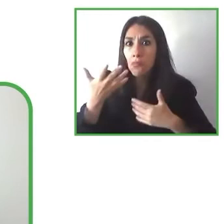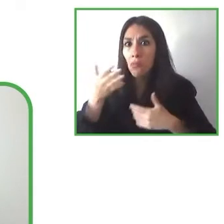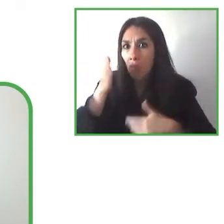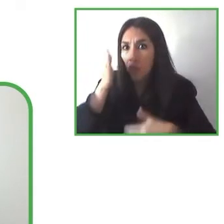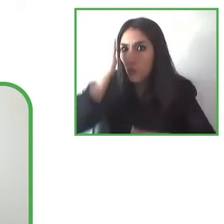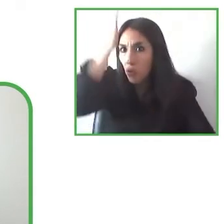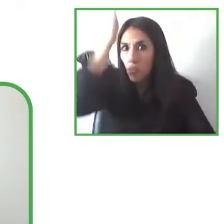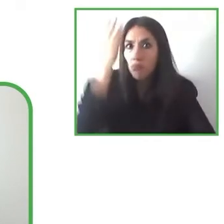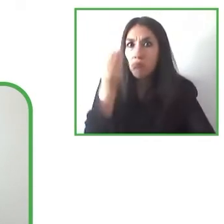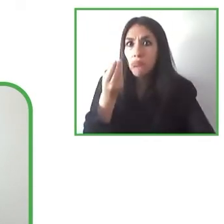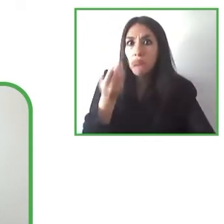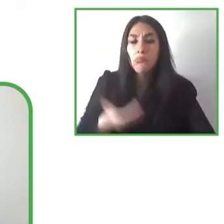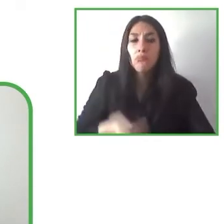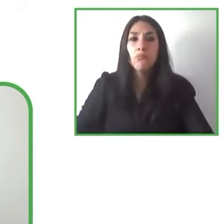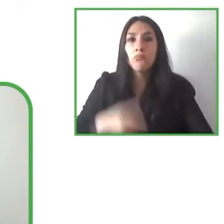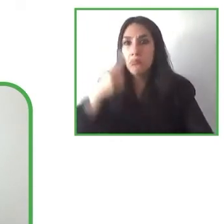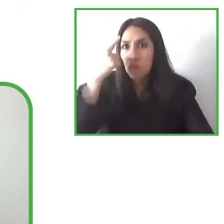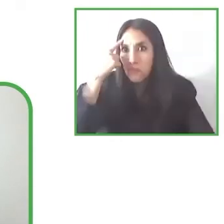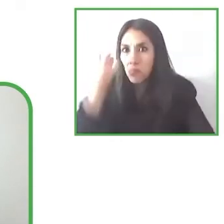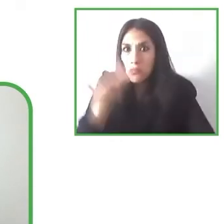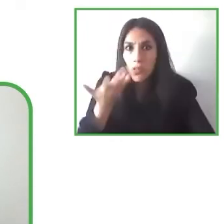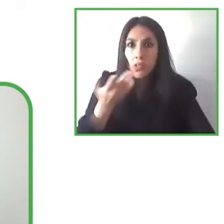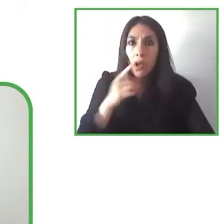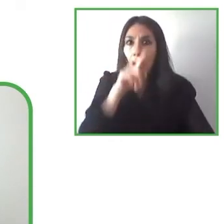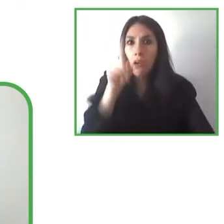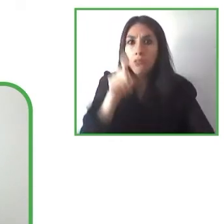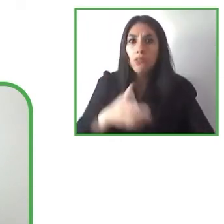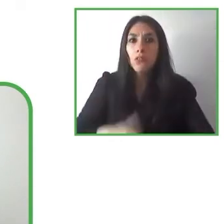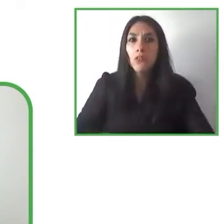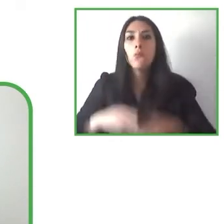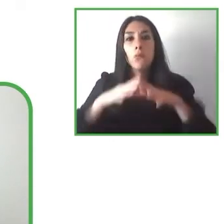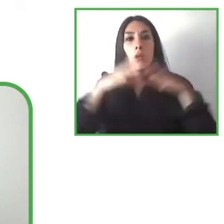much Ricardo for these questions, especially the last one. I’ll try to keep it short but